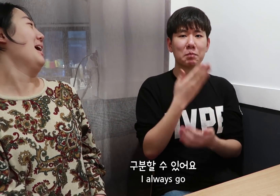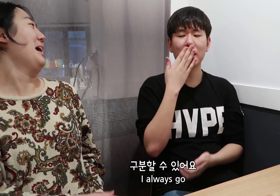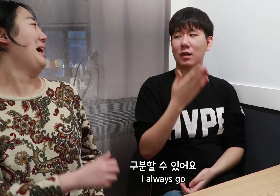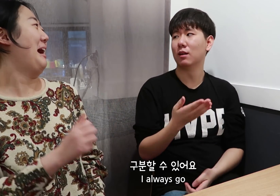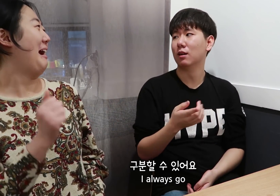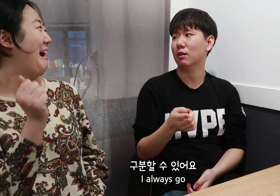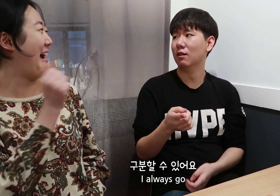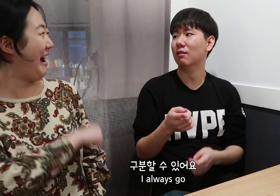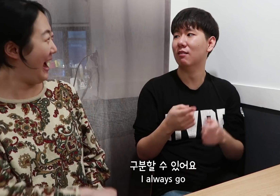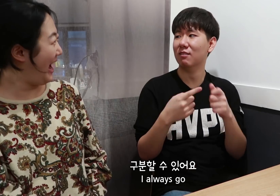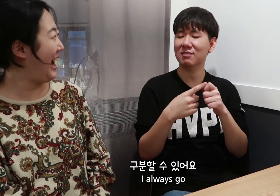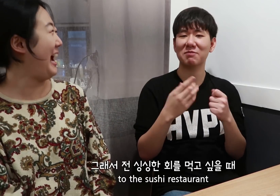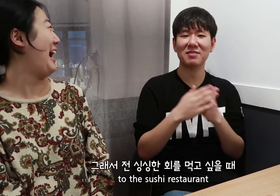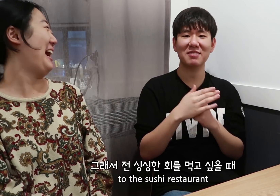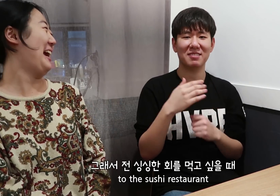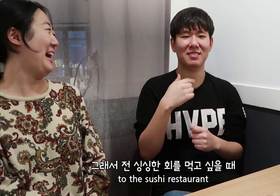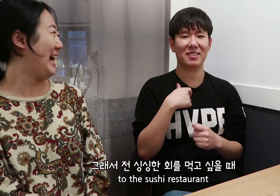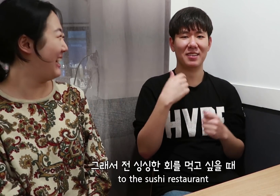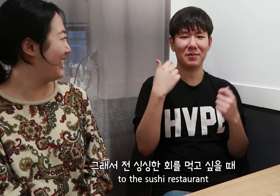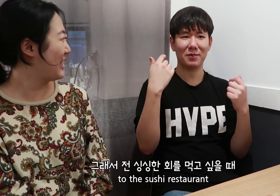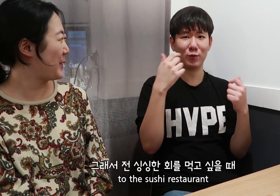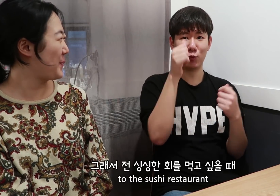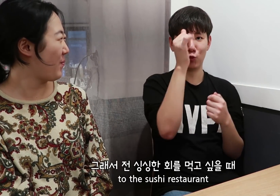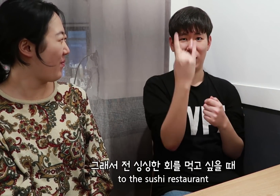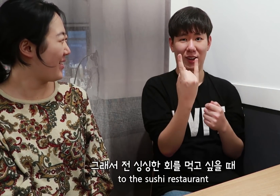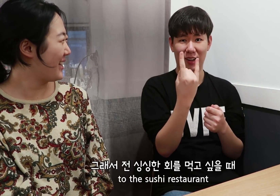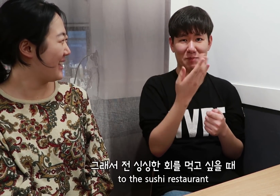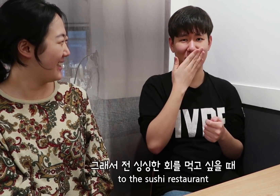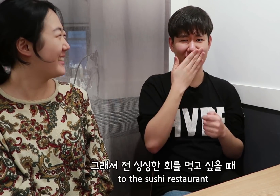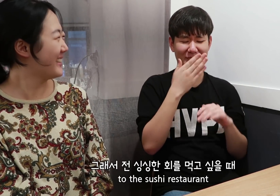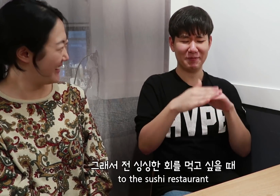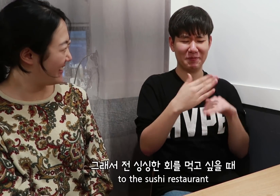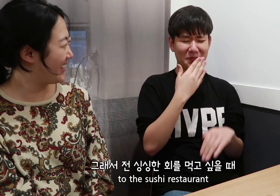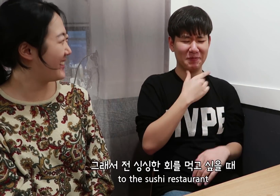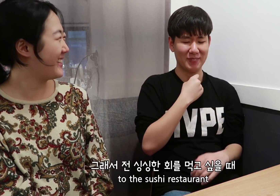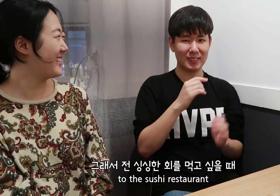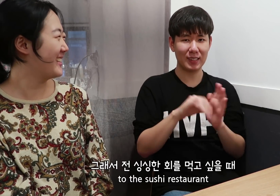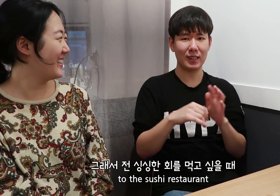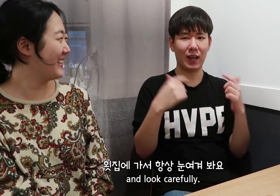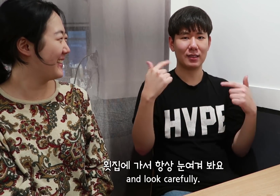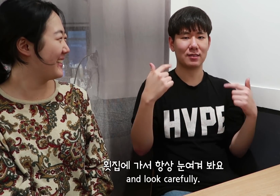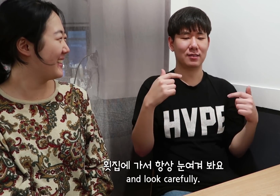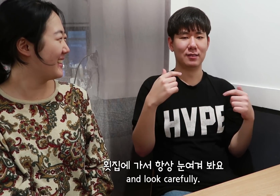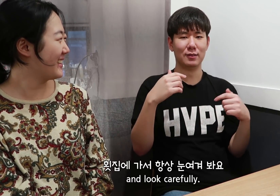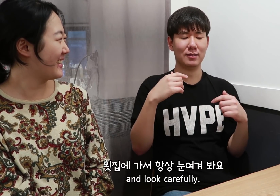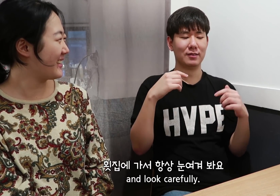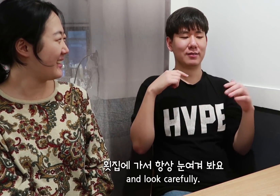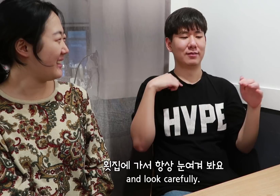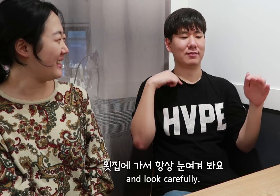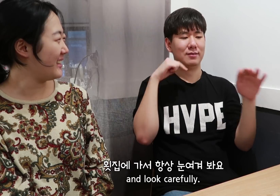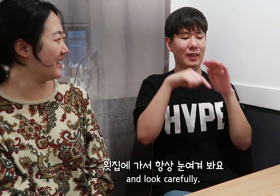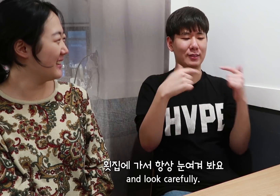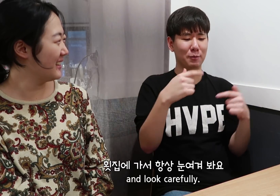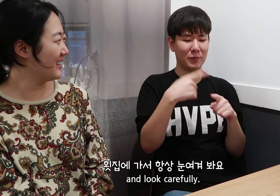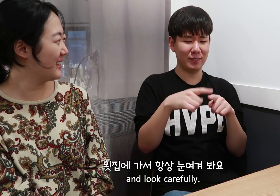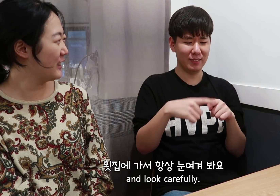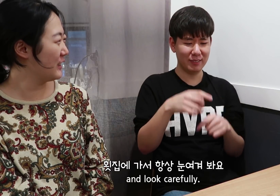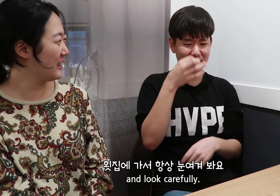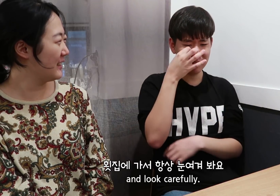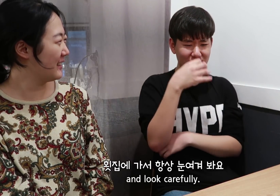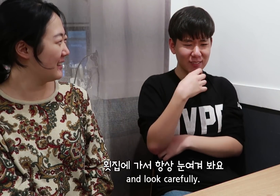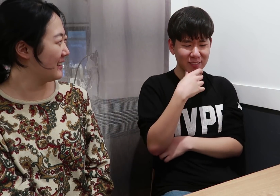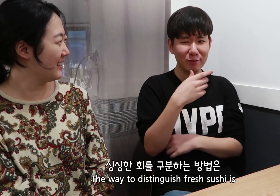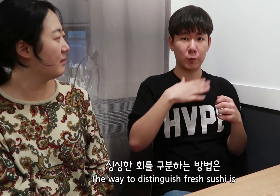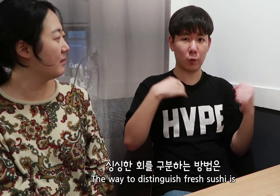I always go to the sushi restaurant and look carefully.